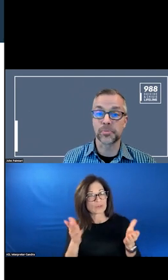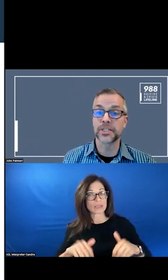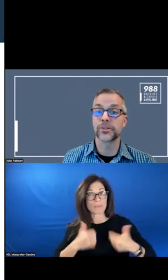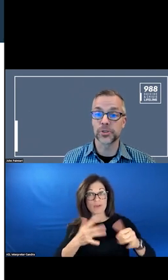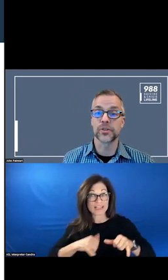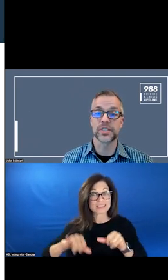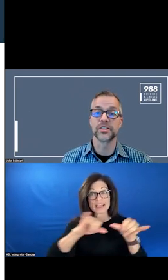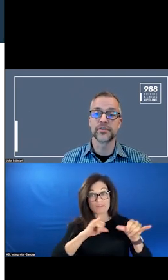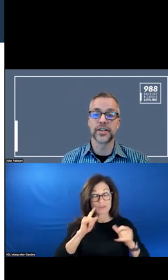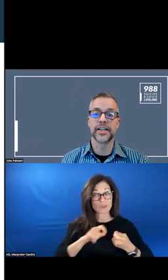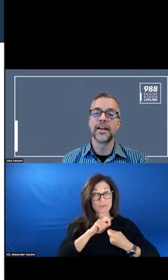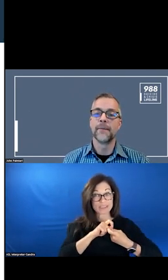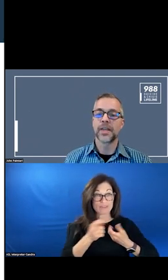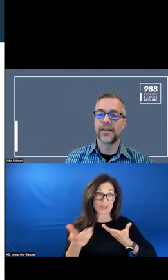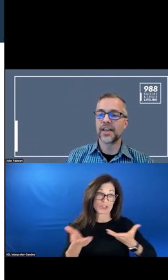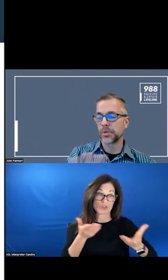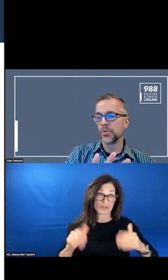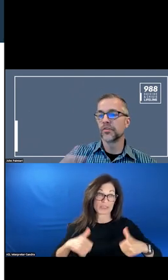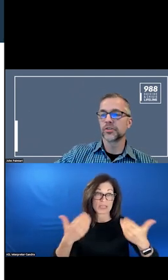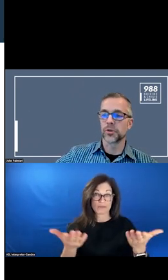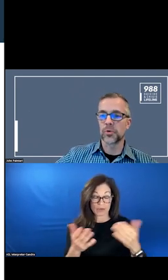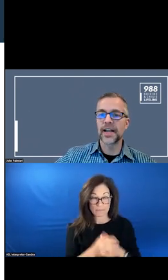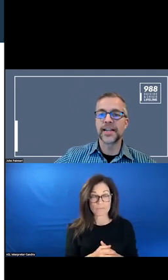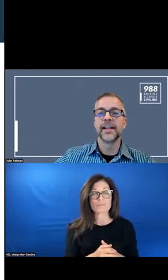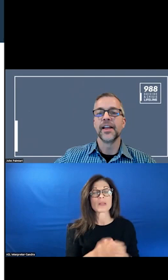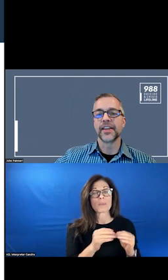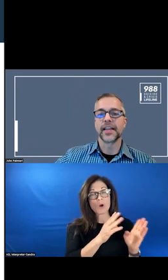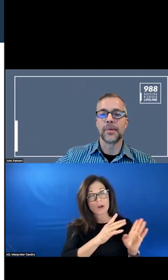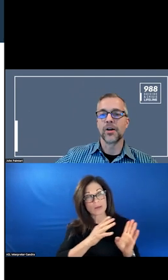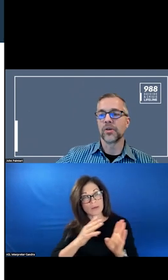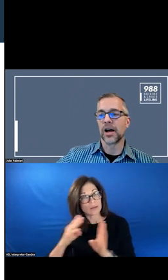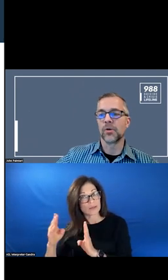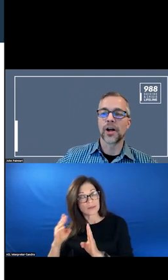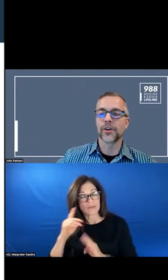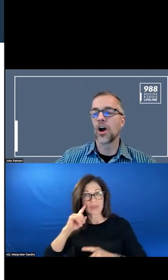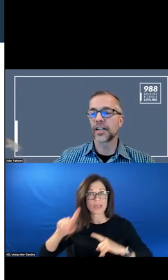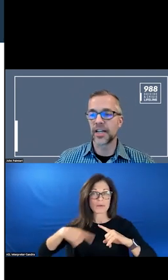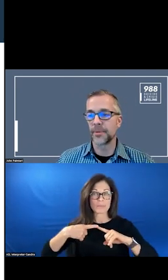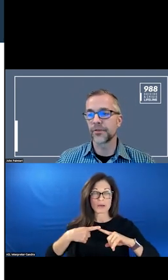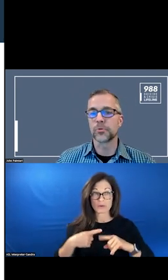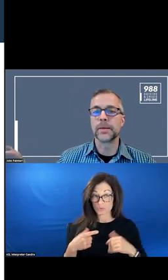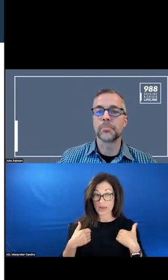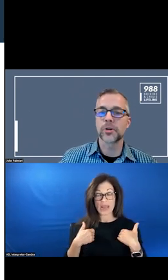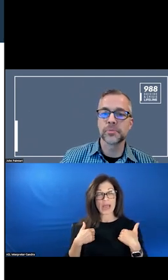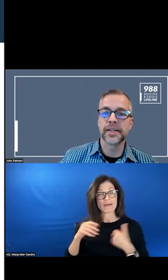PARTICULAR SERVICE DELIVERY. AS WE MOVE TO THE RIGHT, WHERE ARE THE ARCHETYPES FOR REIMBURSEMENT?